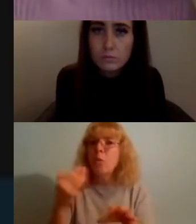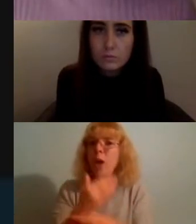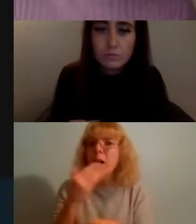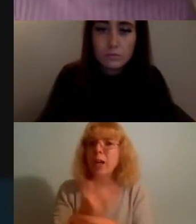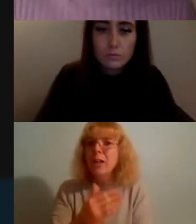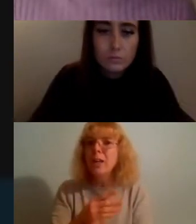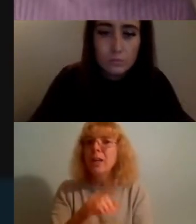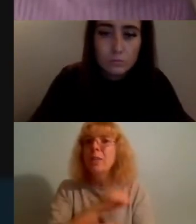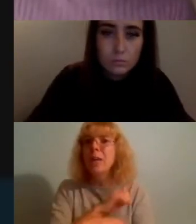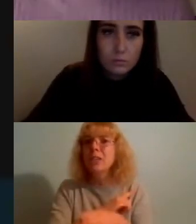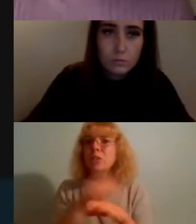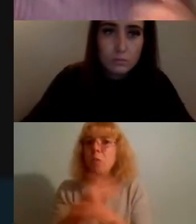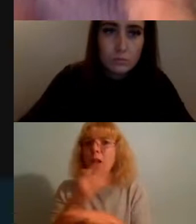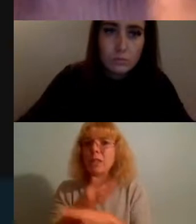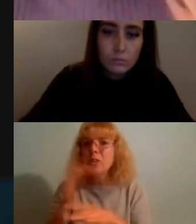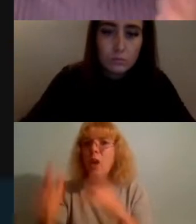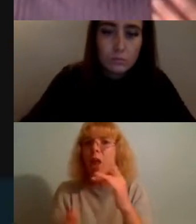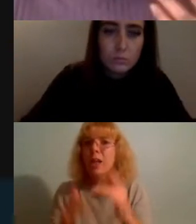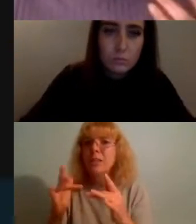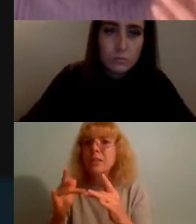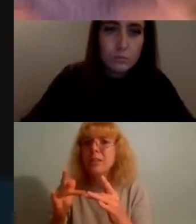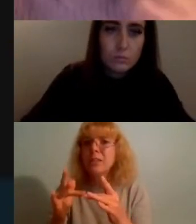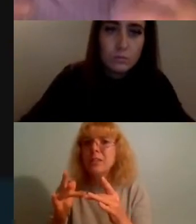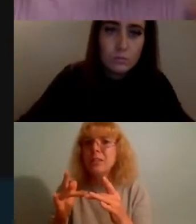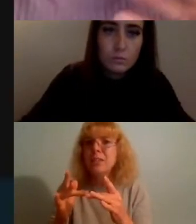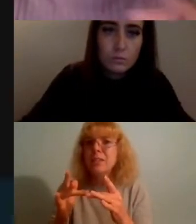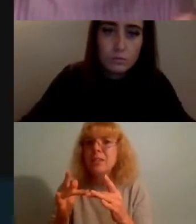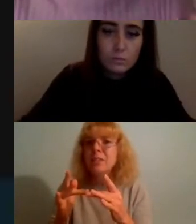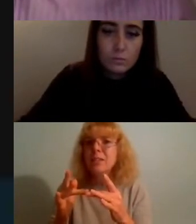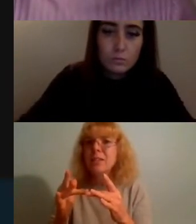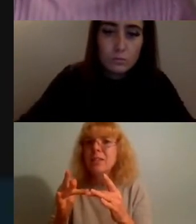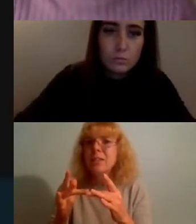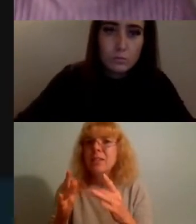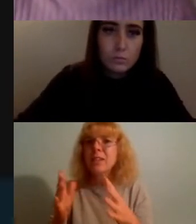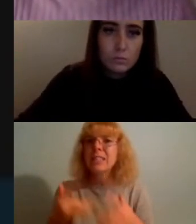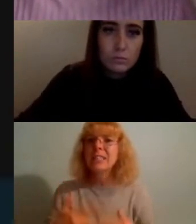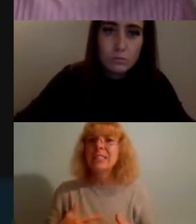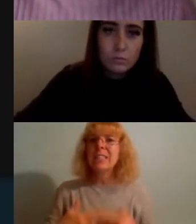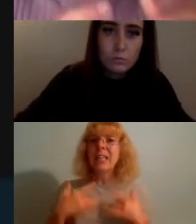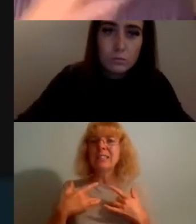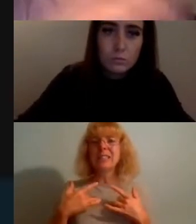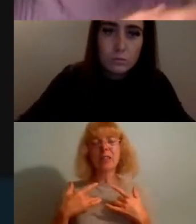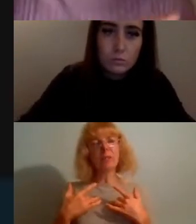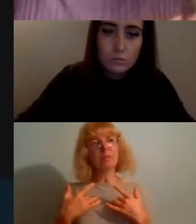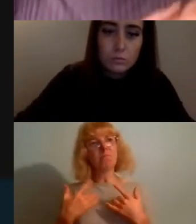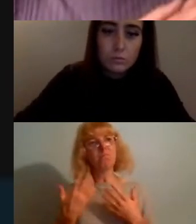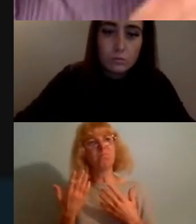brought online it's almost like a sense of performance and so it's that thing about